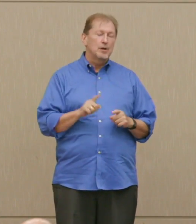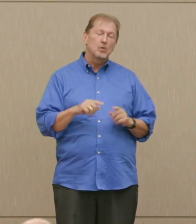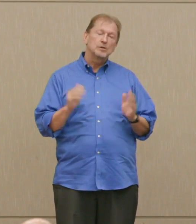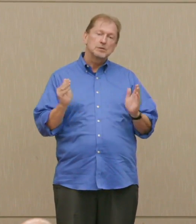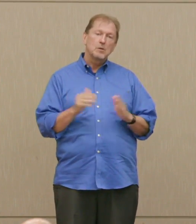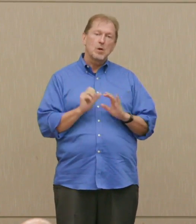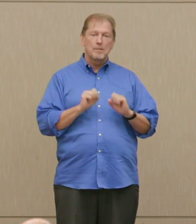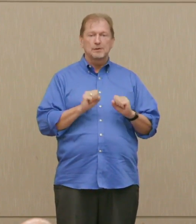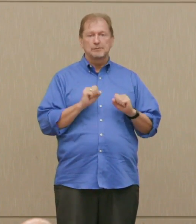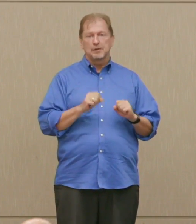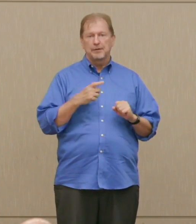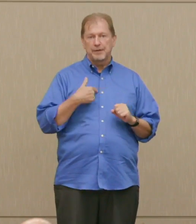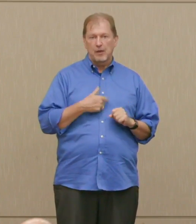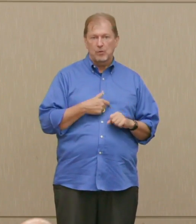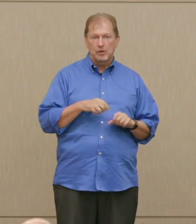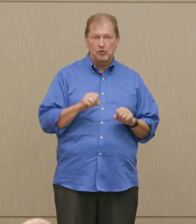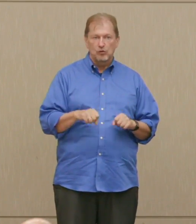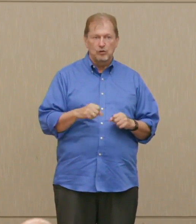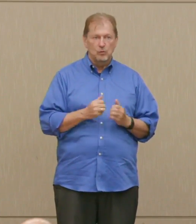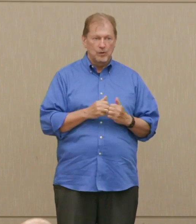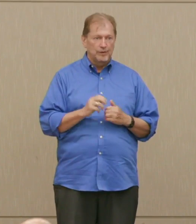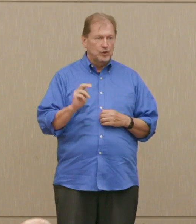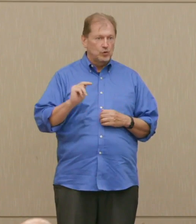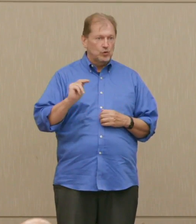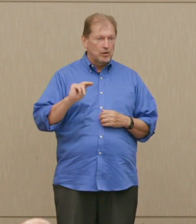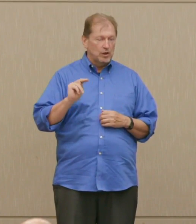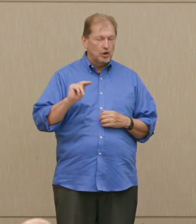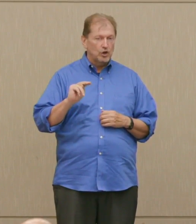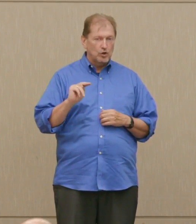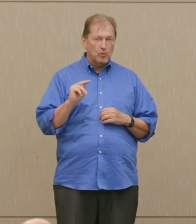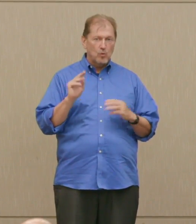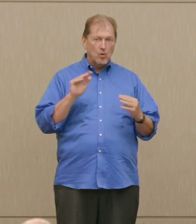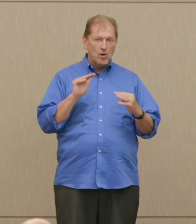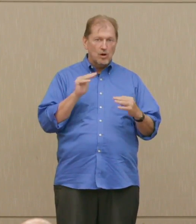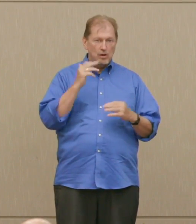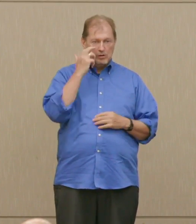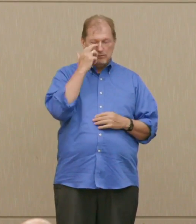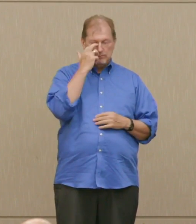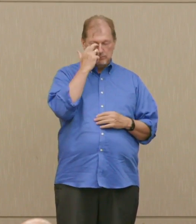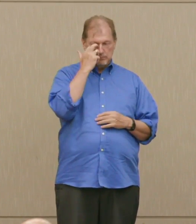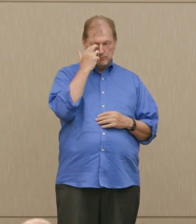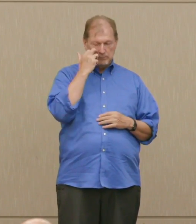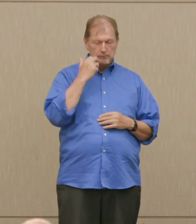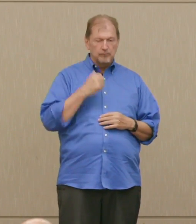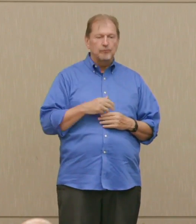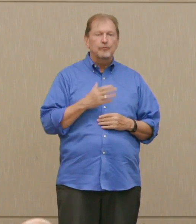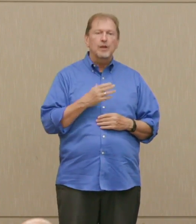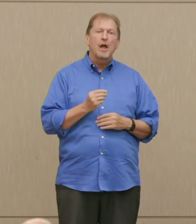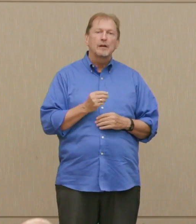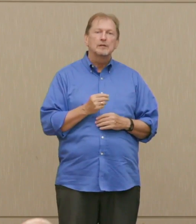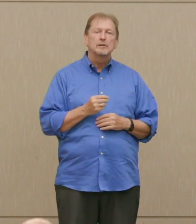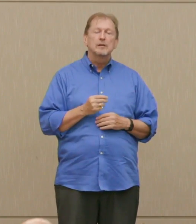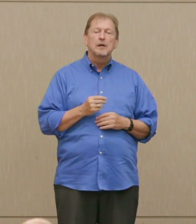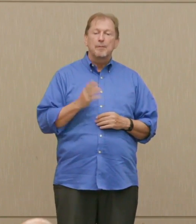possibility, which in the nuclear, would have ended life. This made is somewhat smaller. Good?